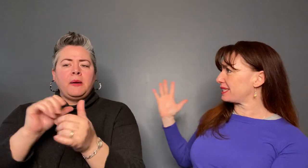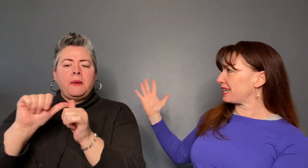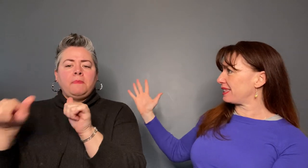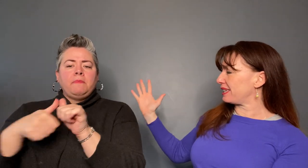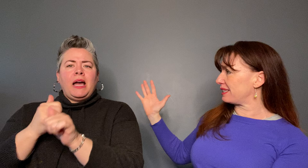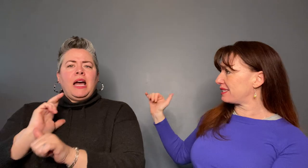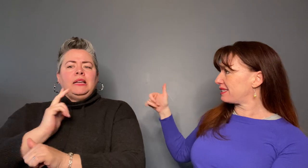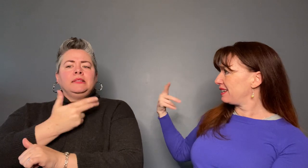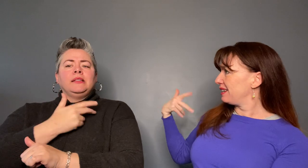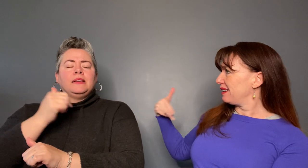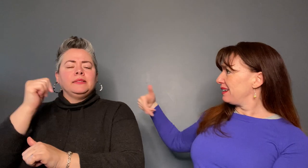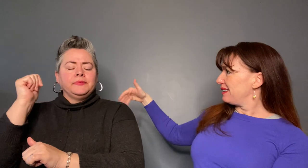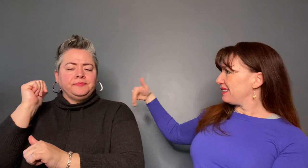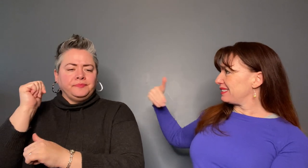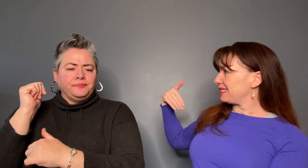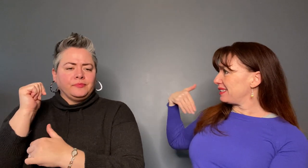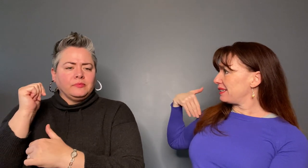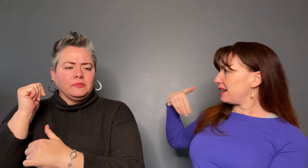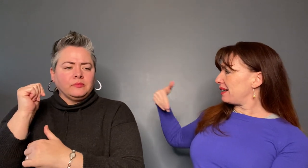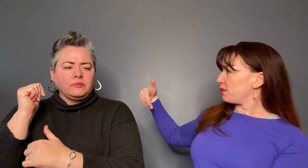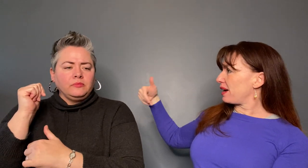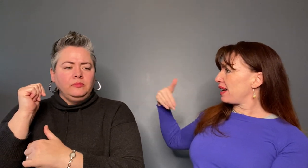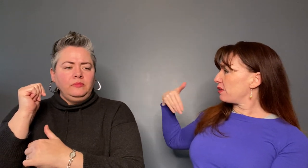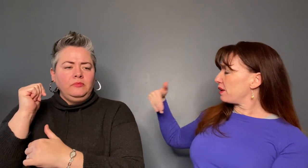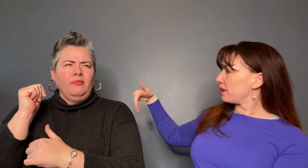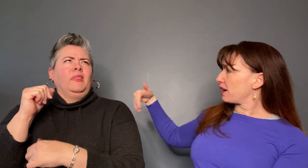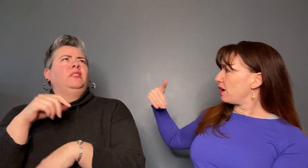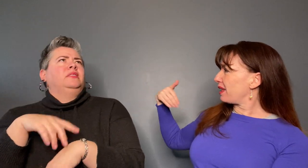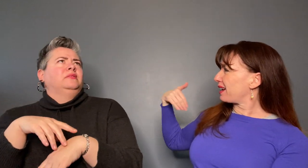like a hallway.. dark.. it's